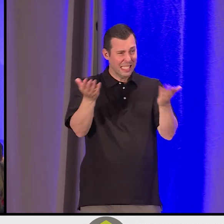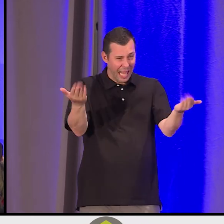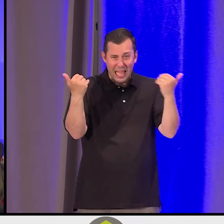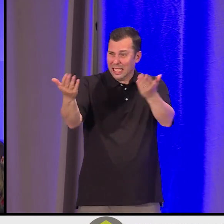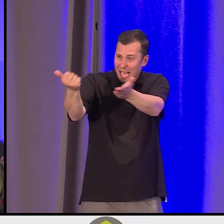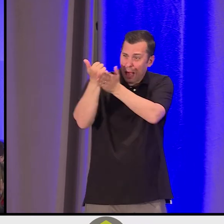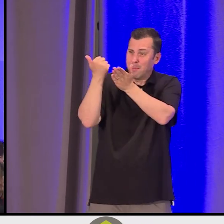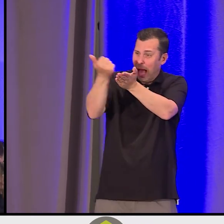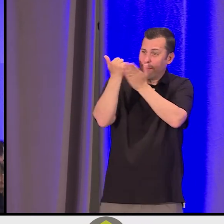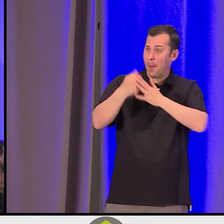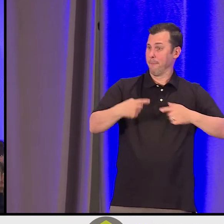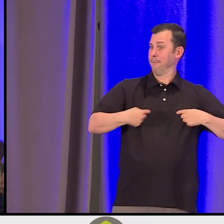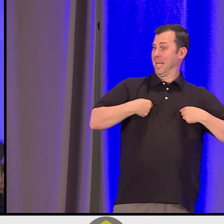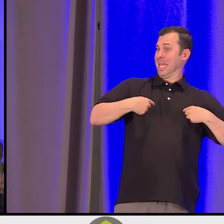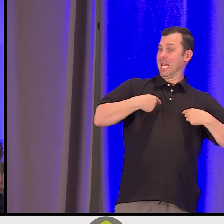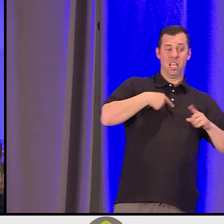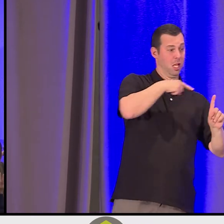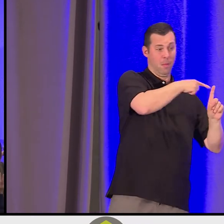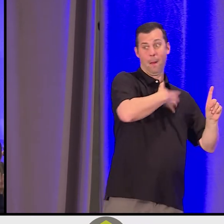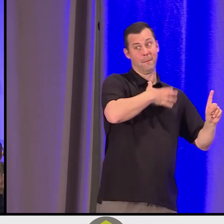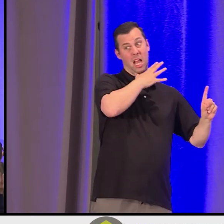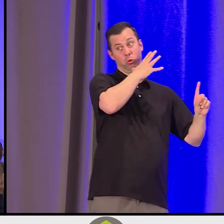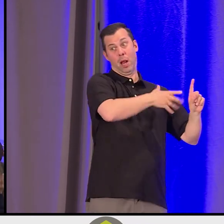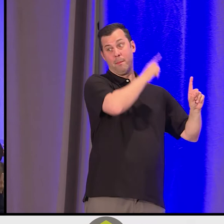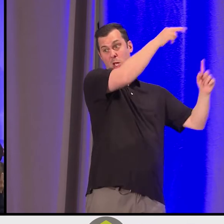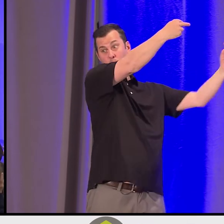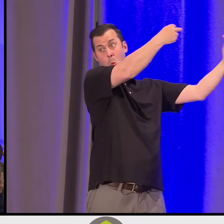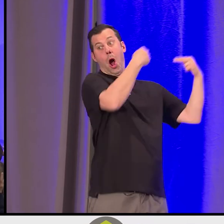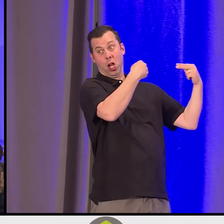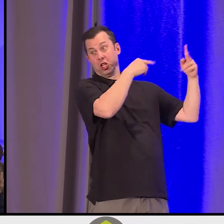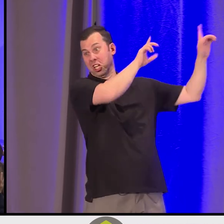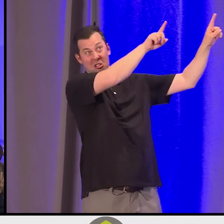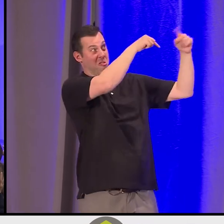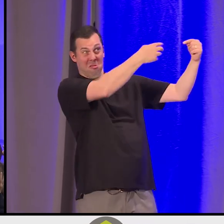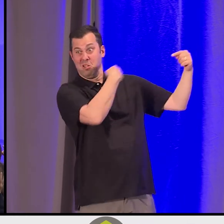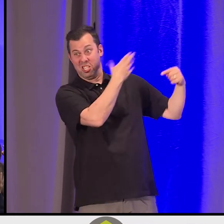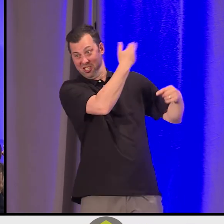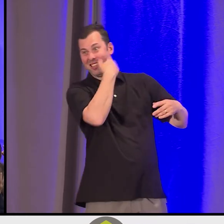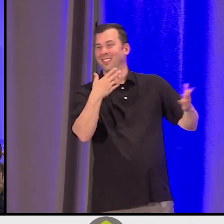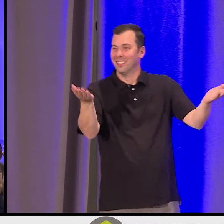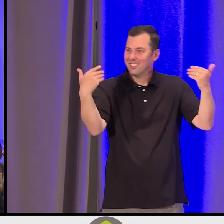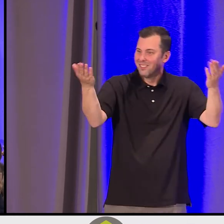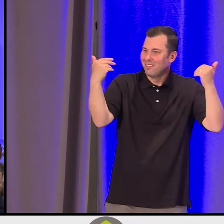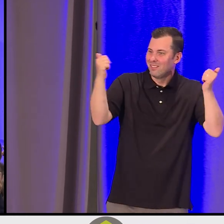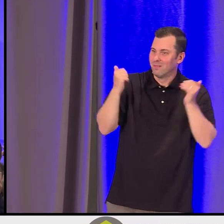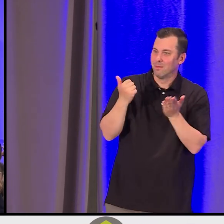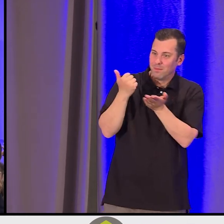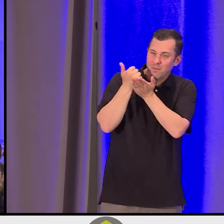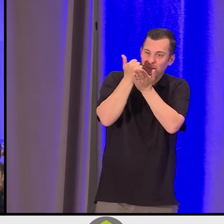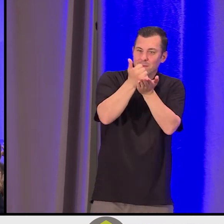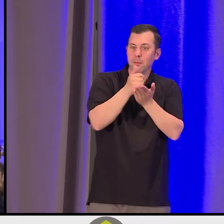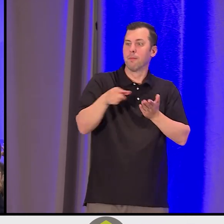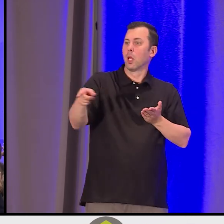It's not me. It's my late granny is watching. That's our teaching. My late granny says, "Come on, now. It's going to take all of us."